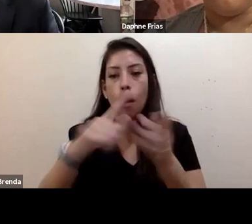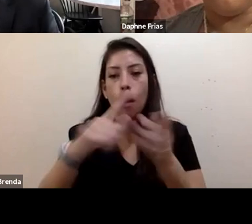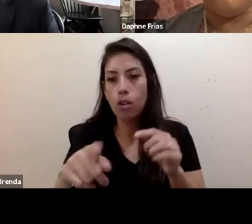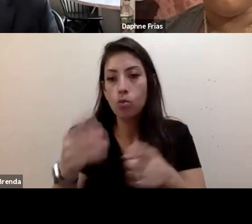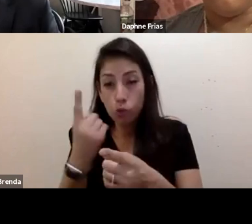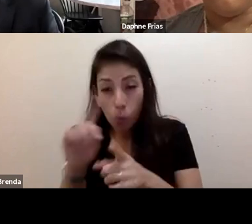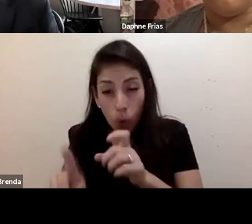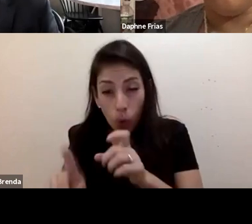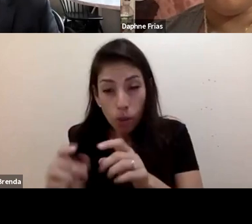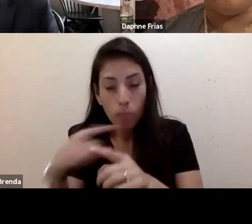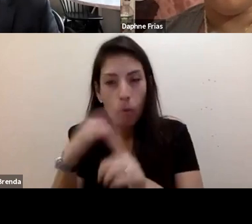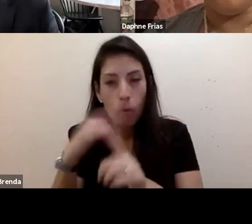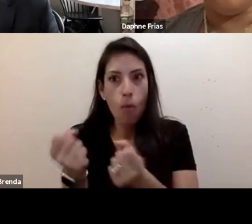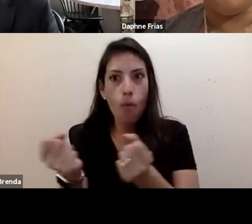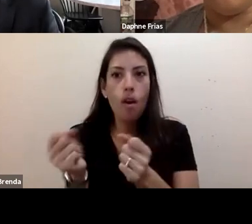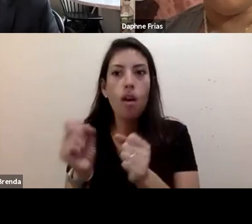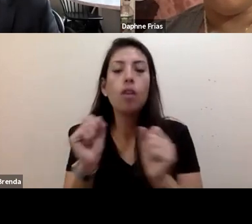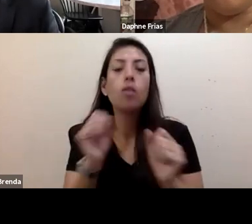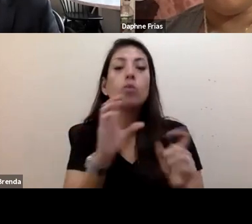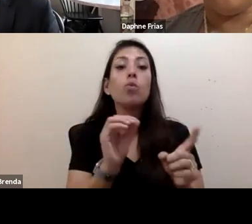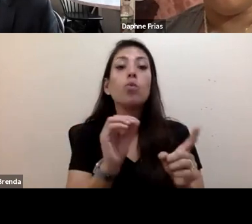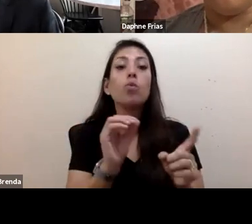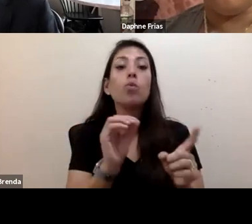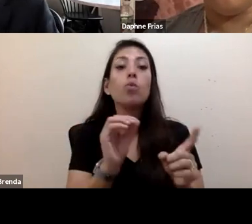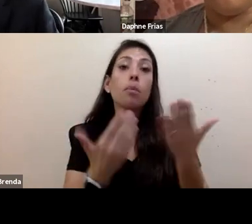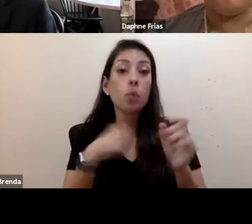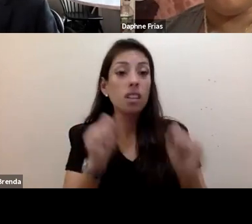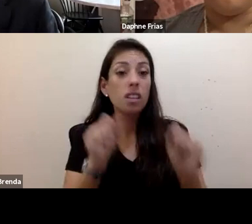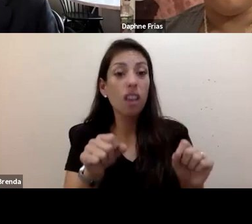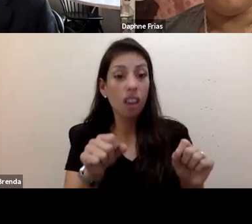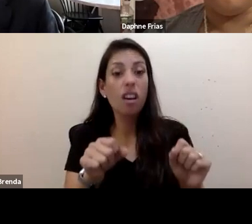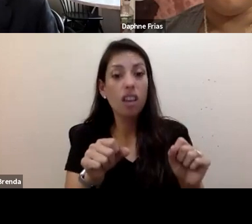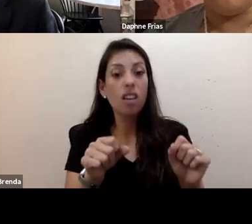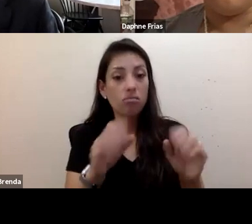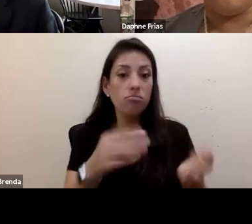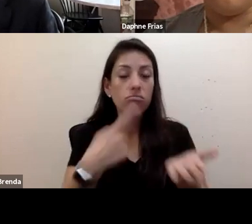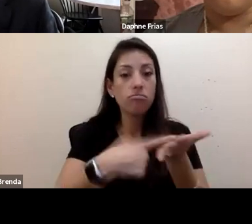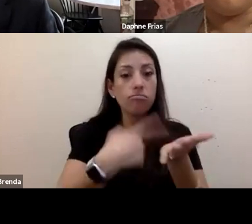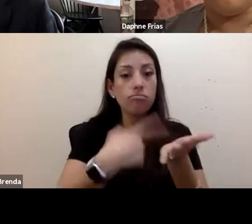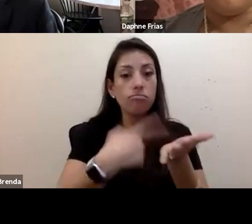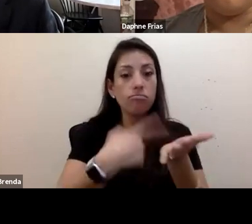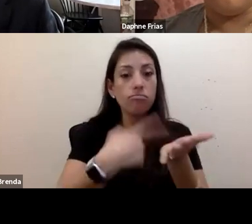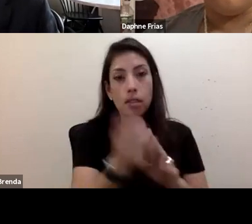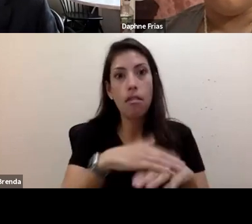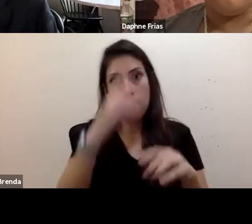But before we do, maybe if we could spend a couple minutes on this topic of what you see as a mental health crisis